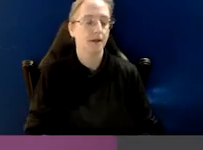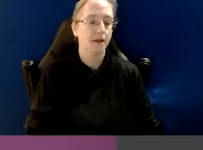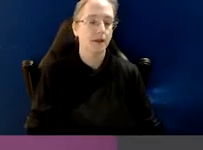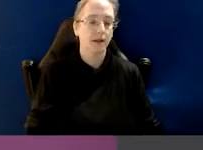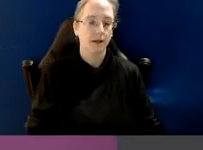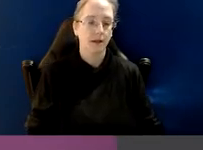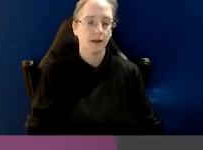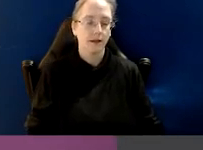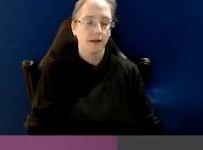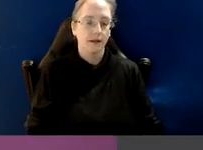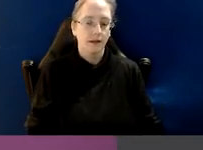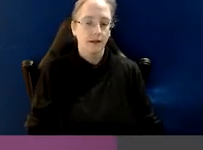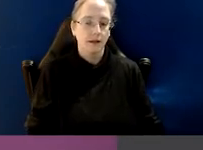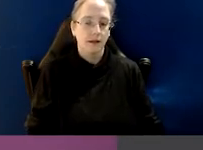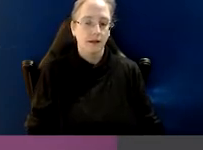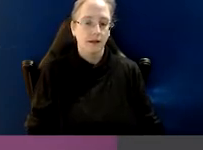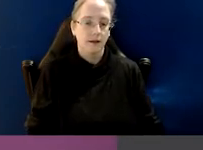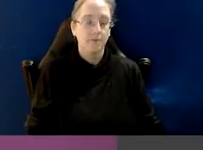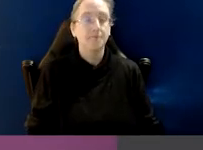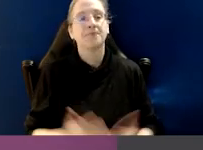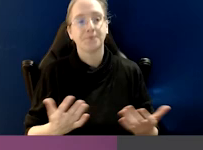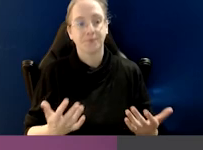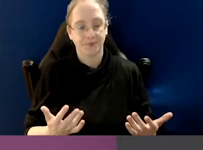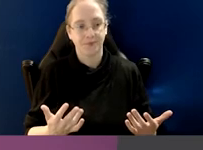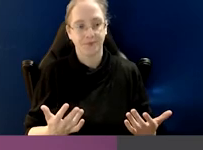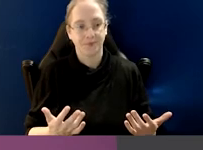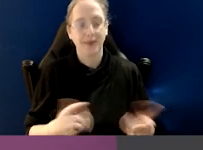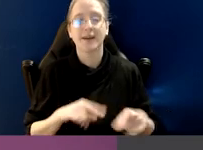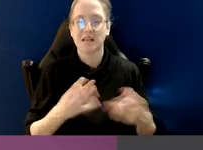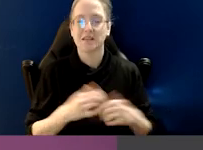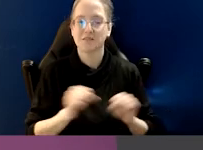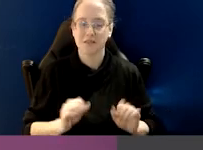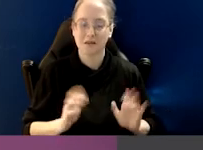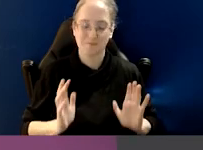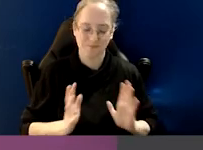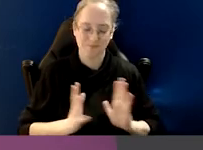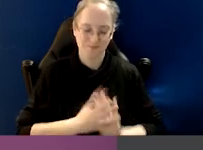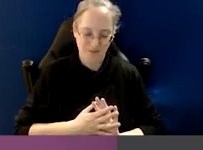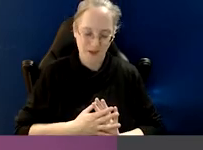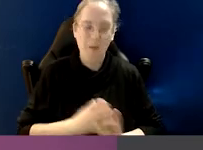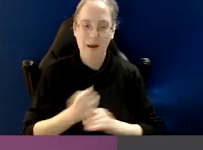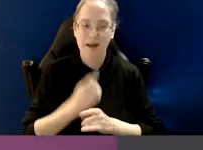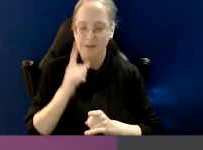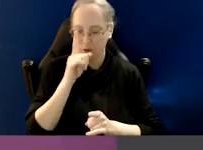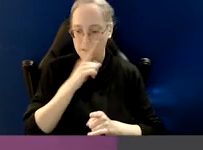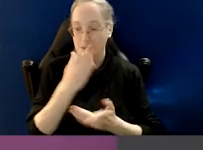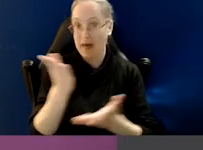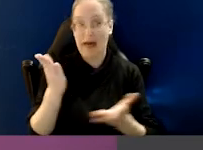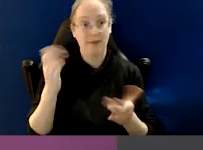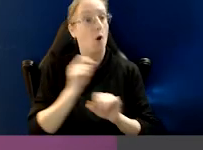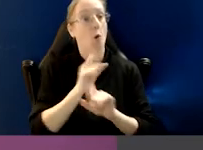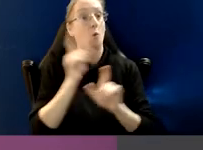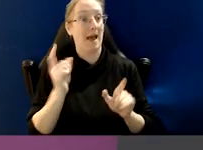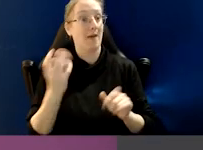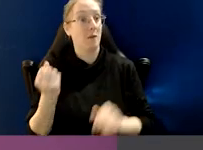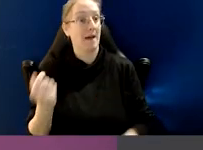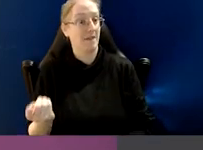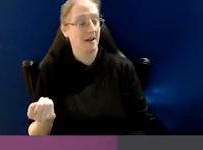Certainly I think challenges with the scheme are ensuring that people are aware of it. I think certainly IBACs done a lot of work